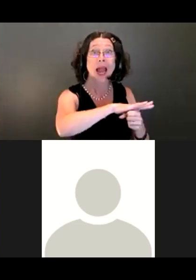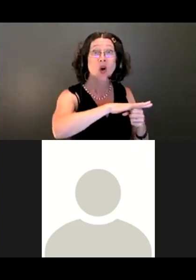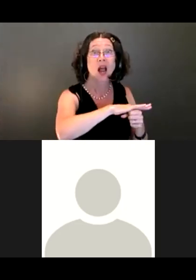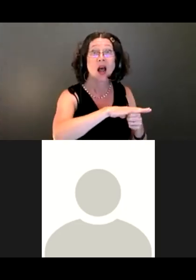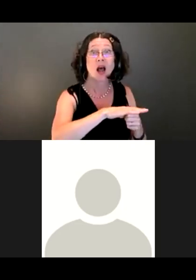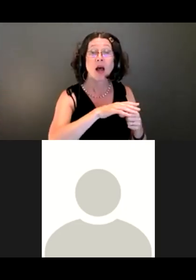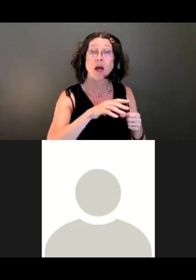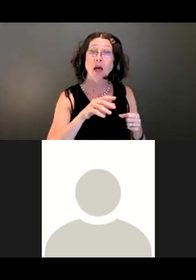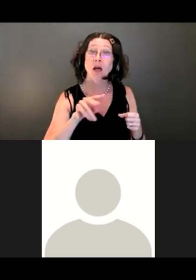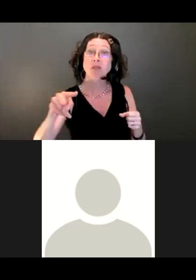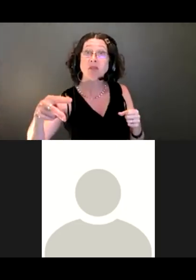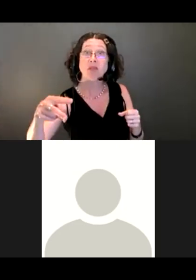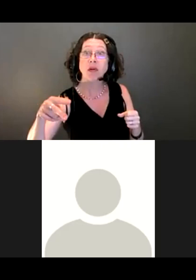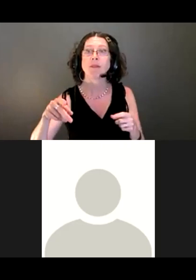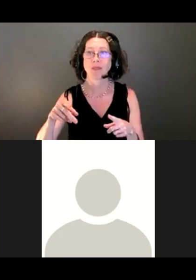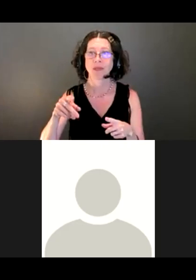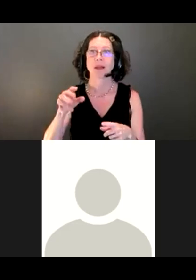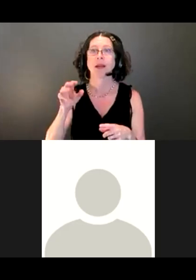Yes, so the detour that is being constructed now